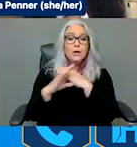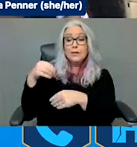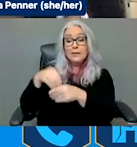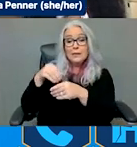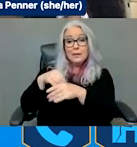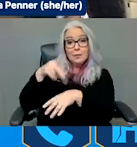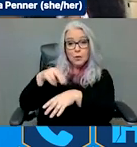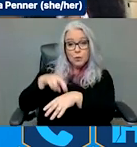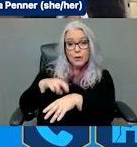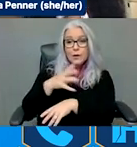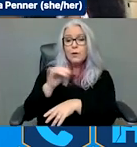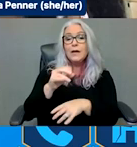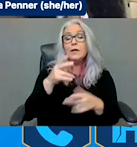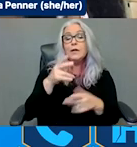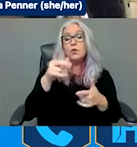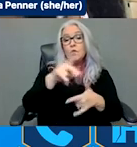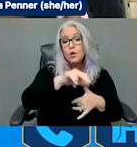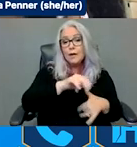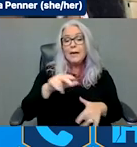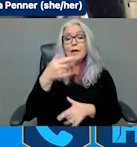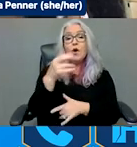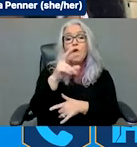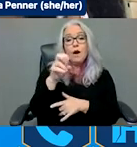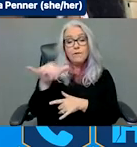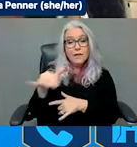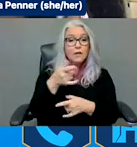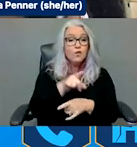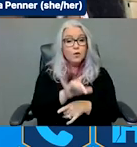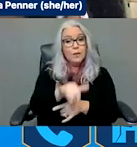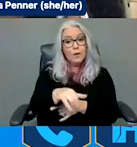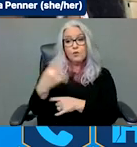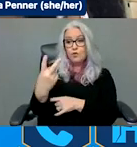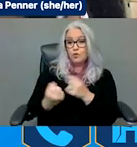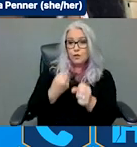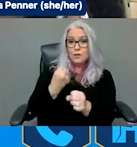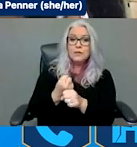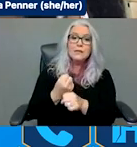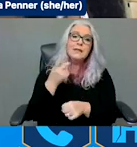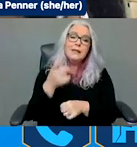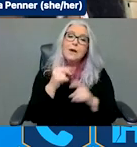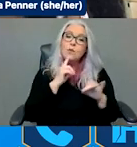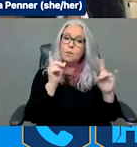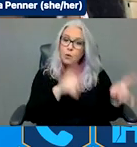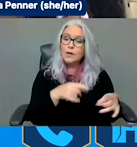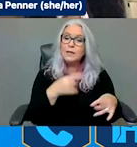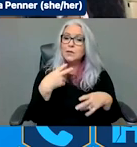during those two years. That report is called "Getting It Wrong: An Indictment with a